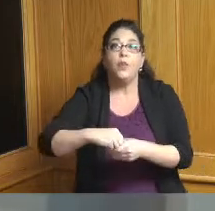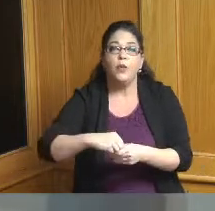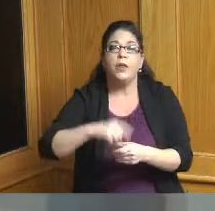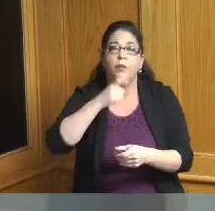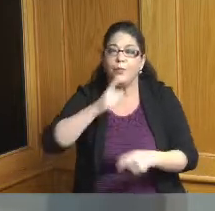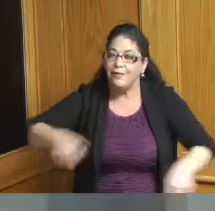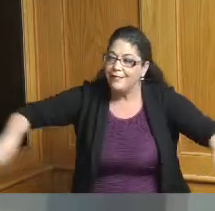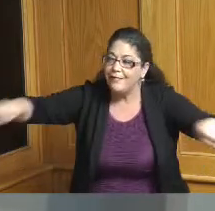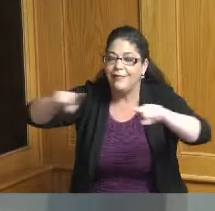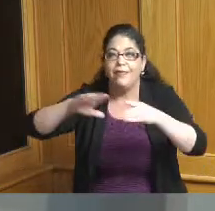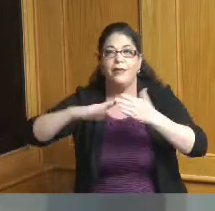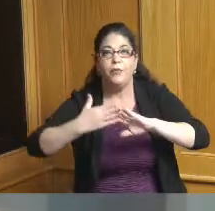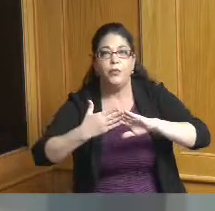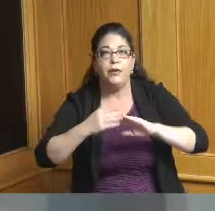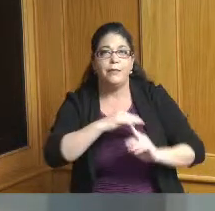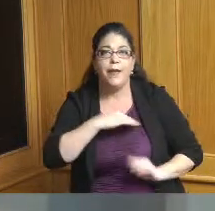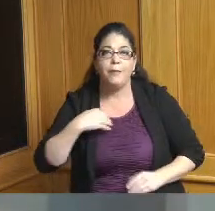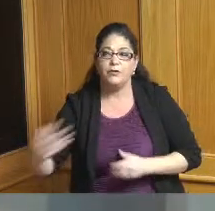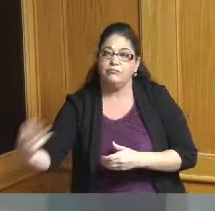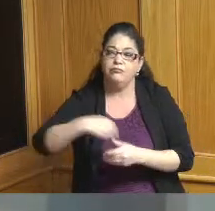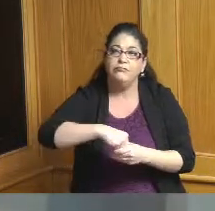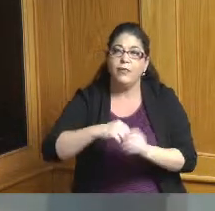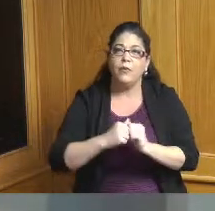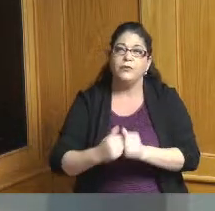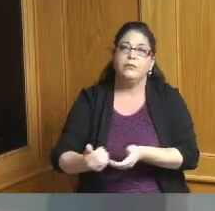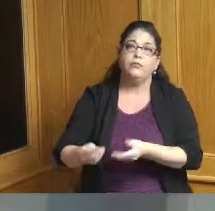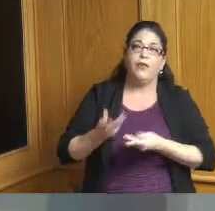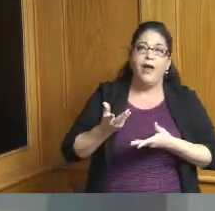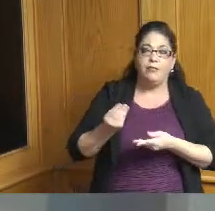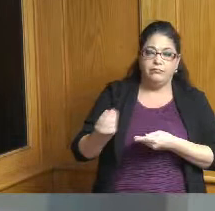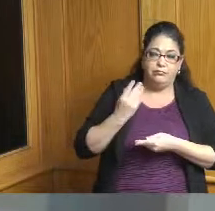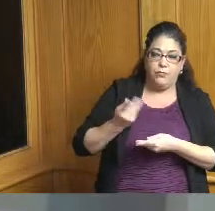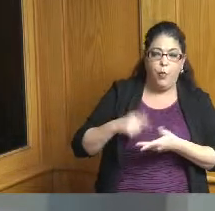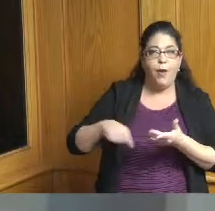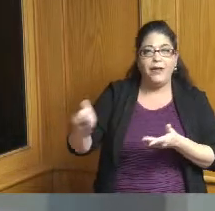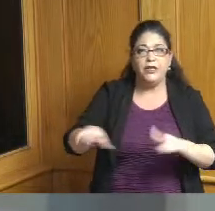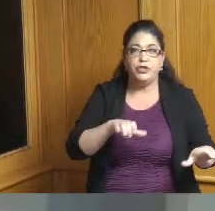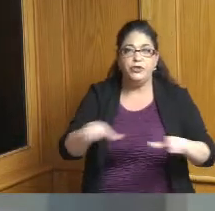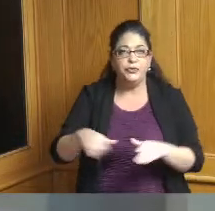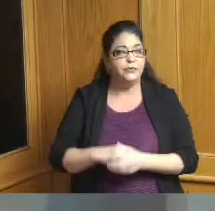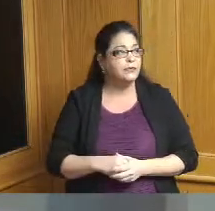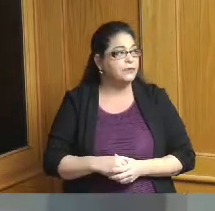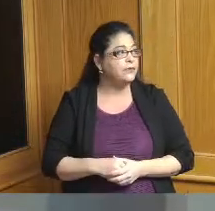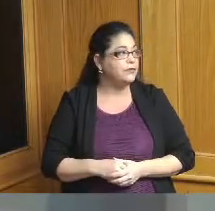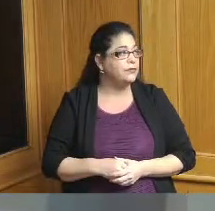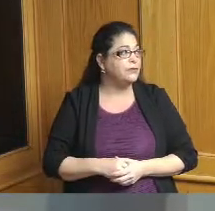want to thank my Chief of Staff for his hard work and we'll be passing it on to somebody else sooner